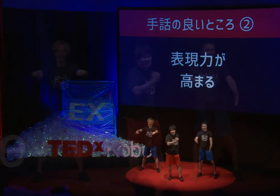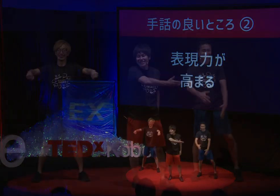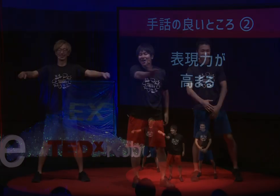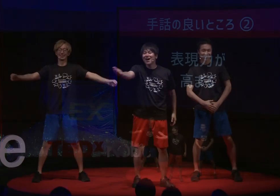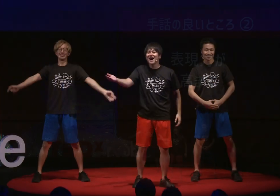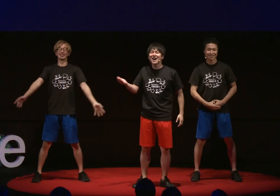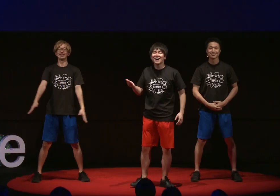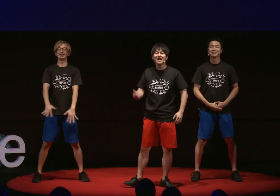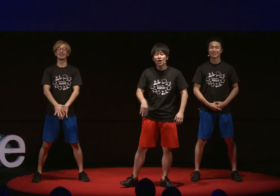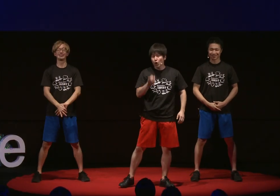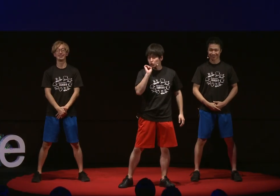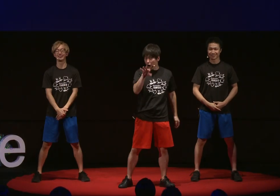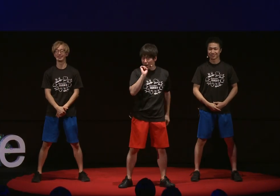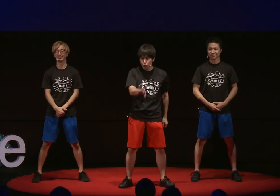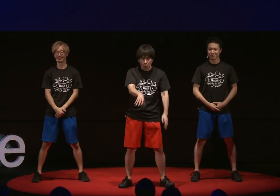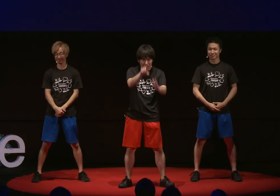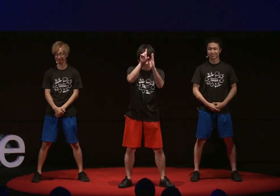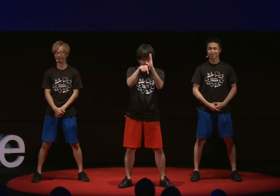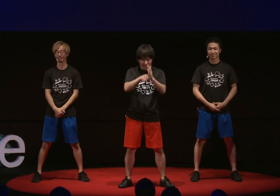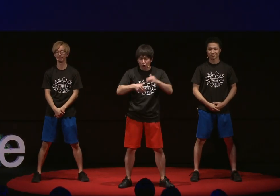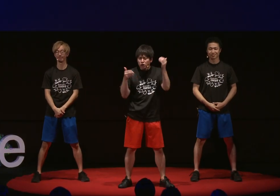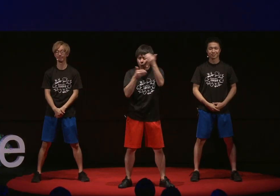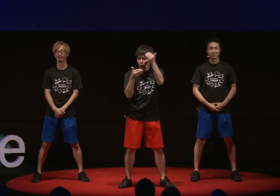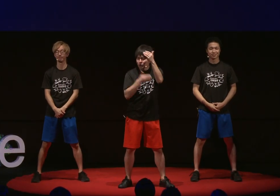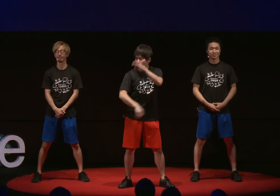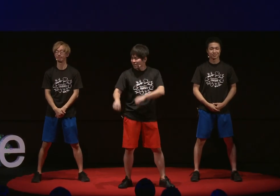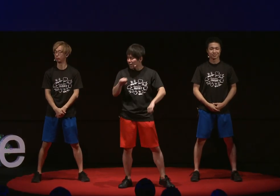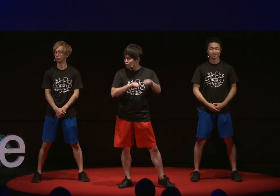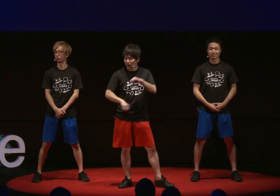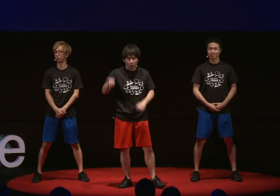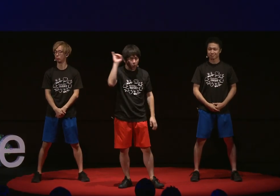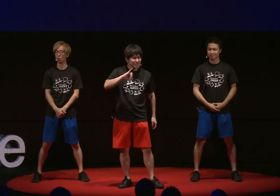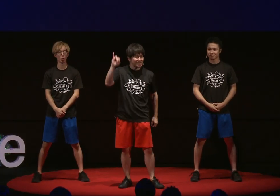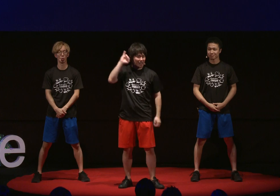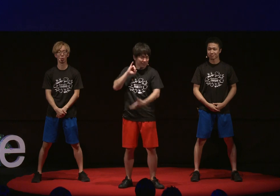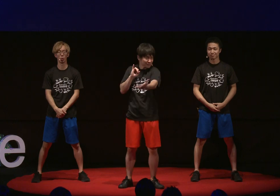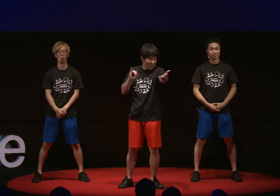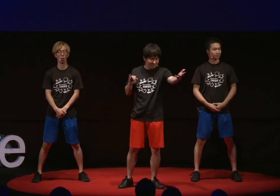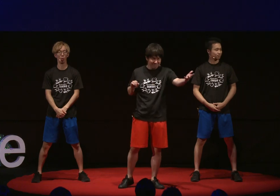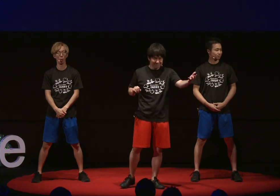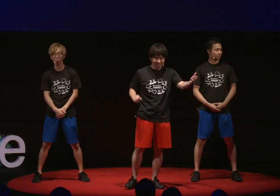Everyone, when you talk, do you pay attention to facial expressions and gestures?